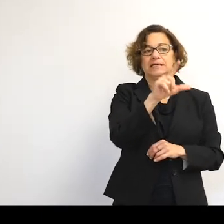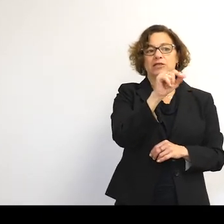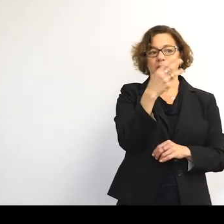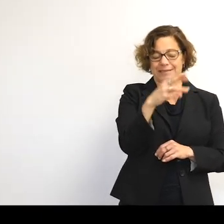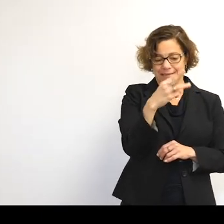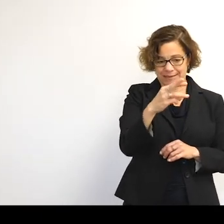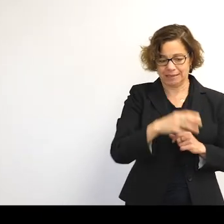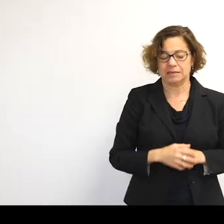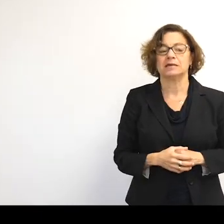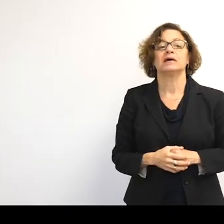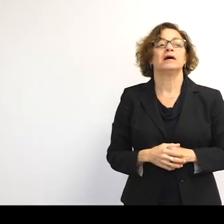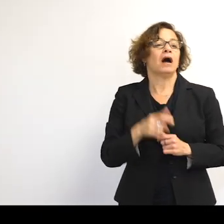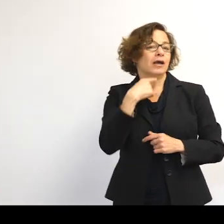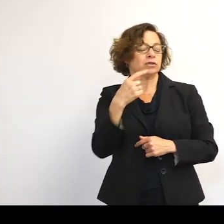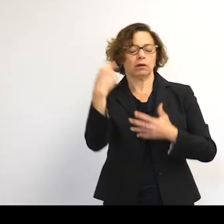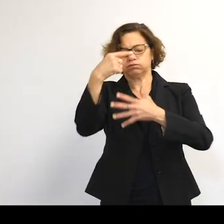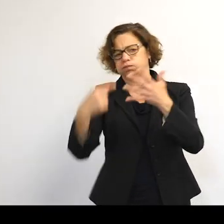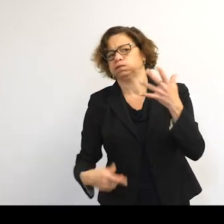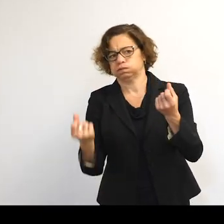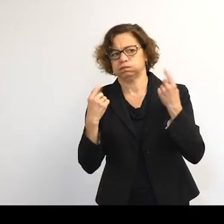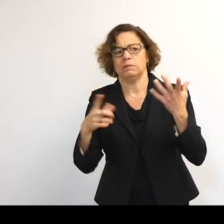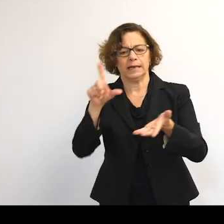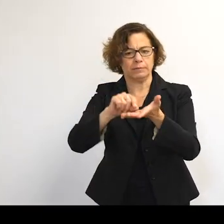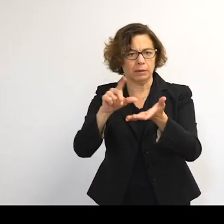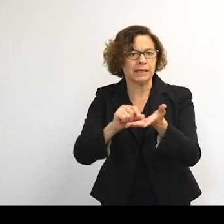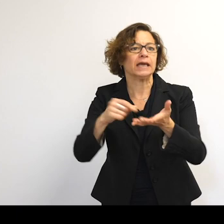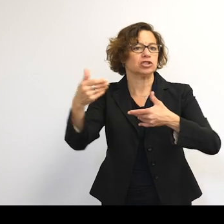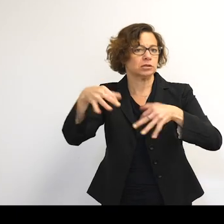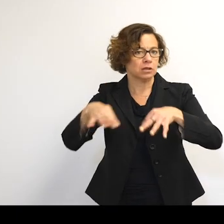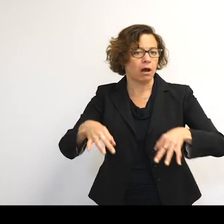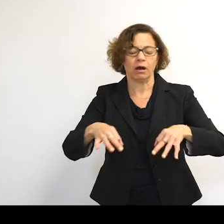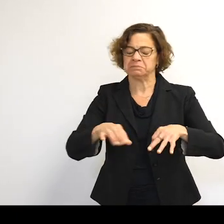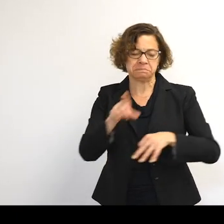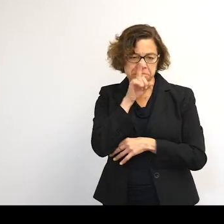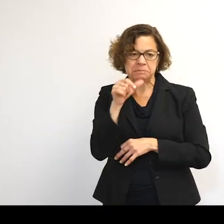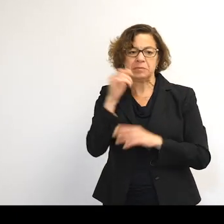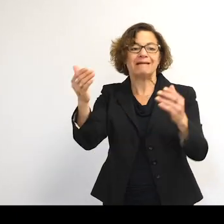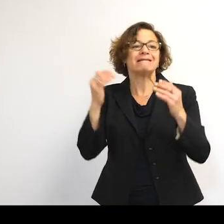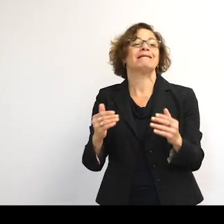I'm not going to share with you his many, many publications, but just simply move on to say that he